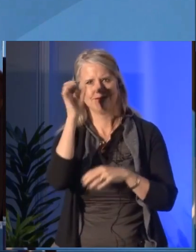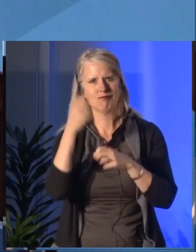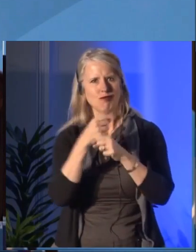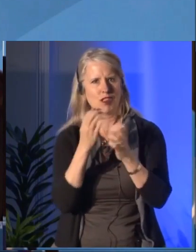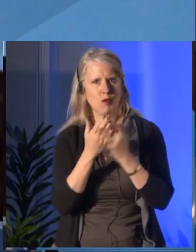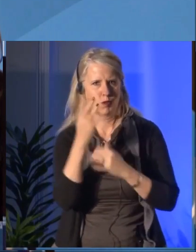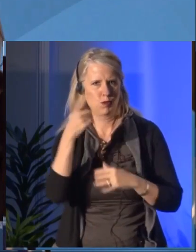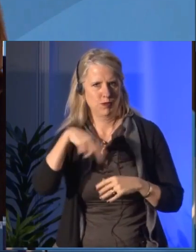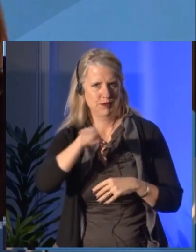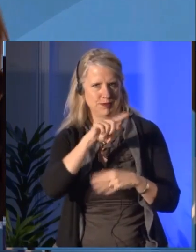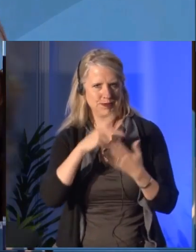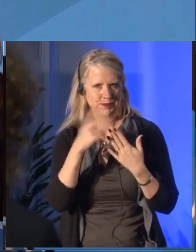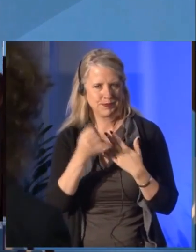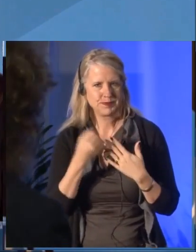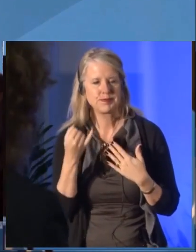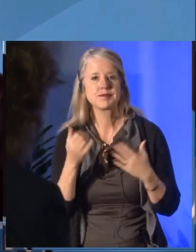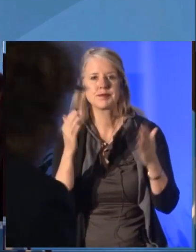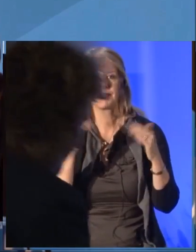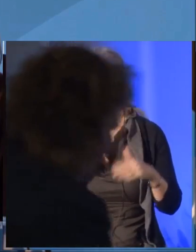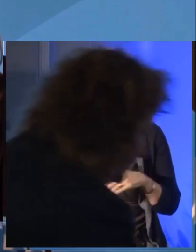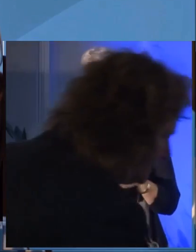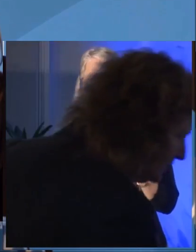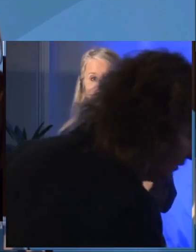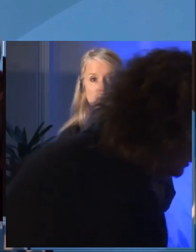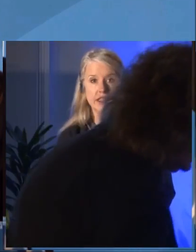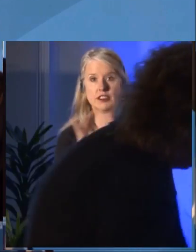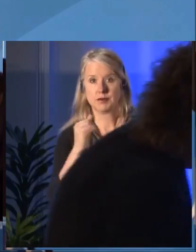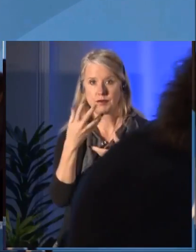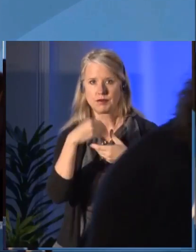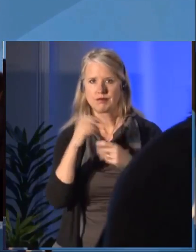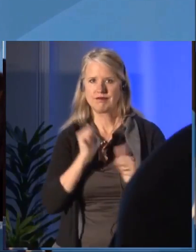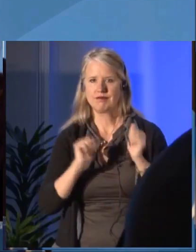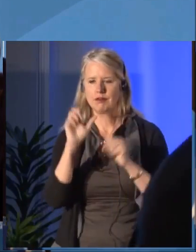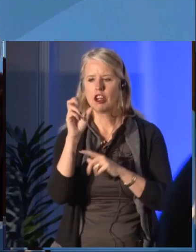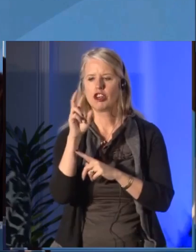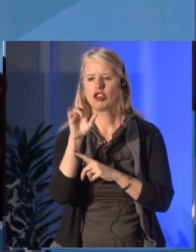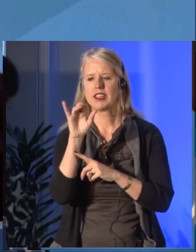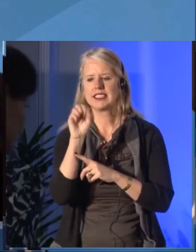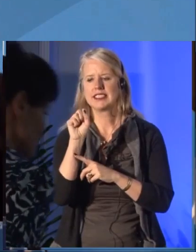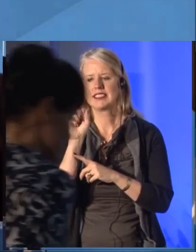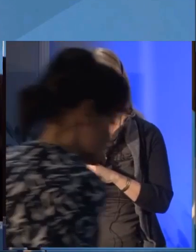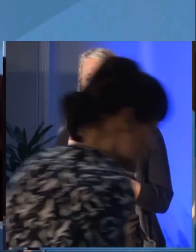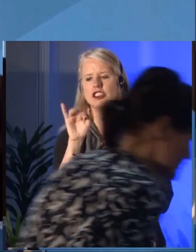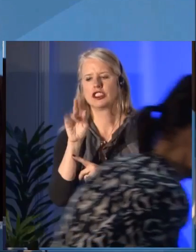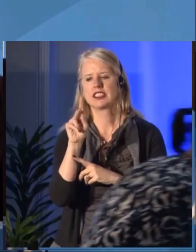Also on the agenda: updates and insights into the year ahead